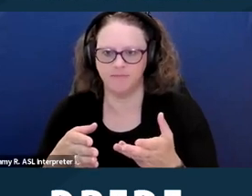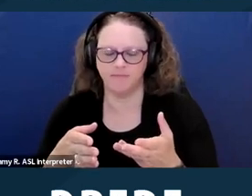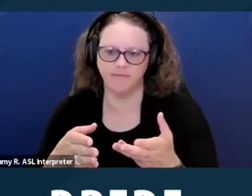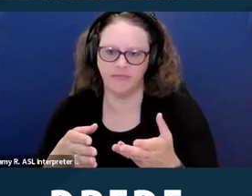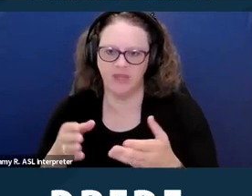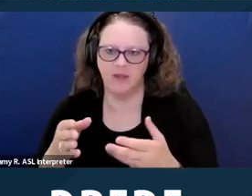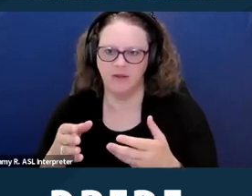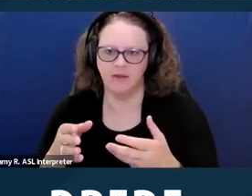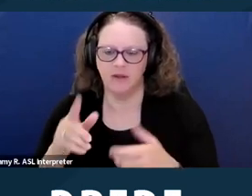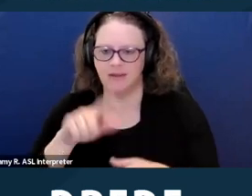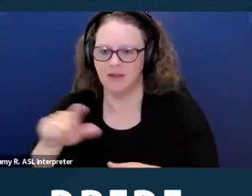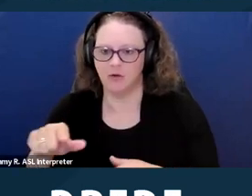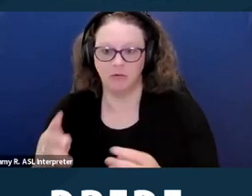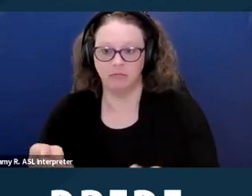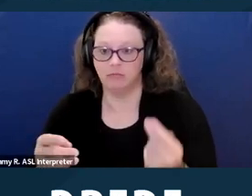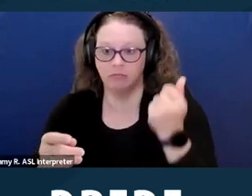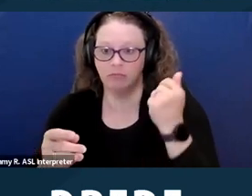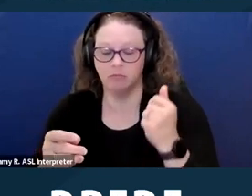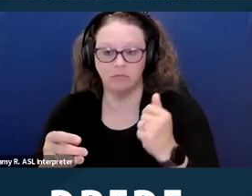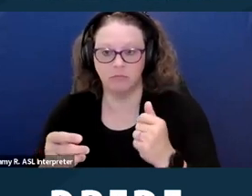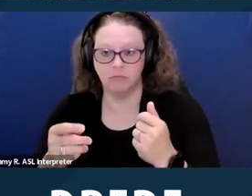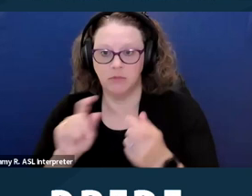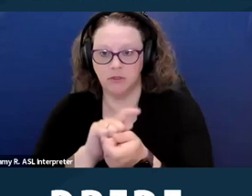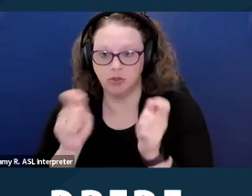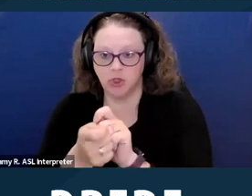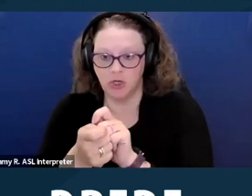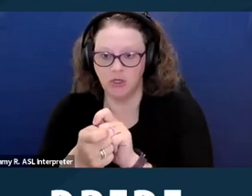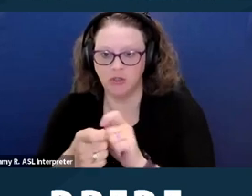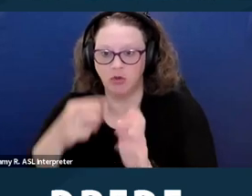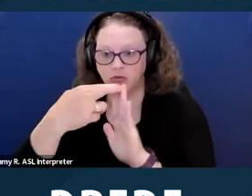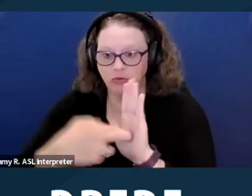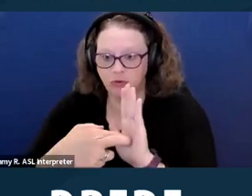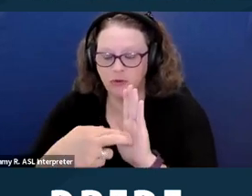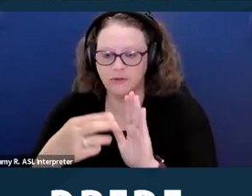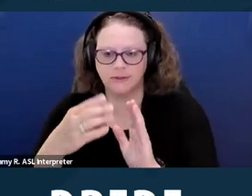where all of a sudden the landlord will then change the rules of the game in some way or another